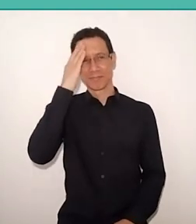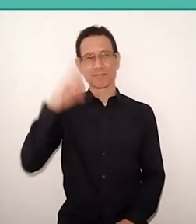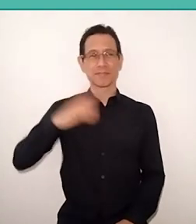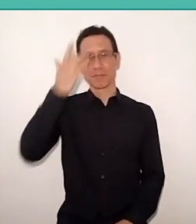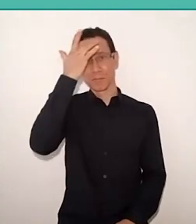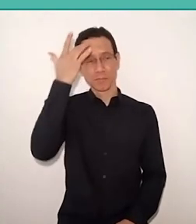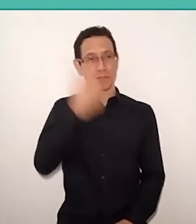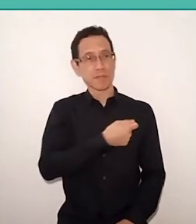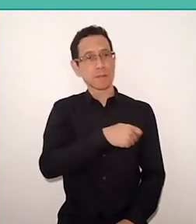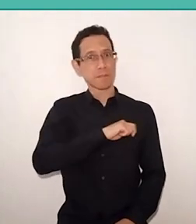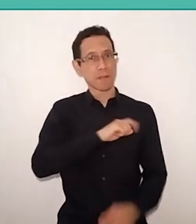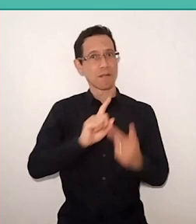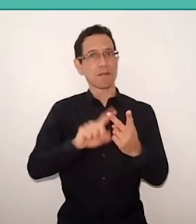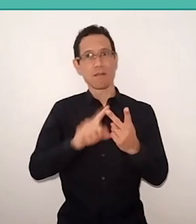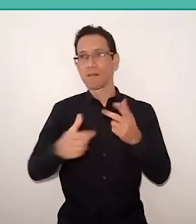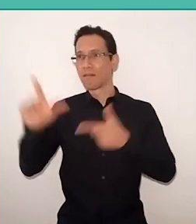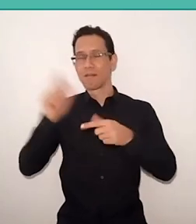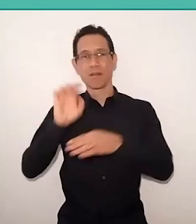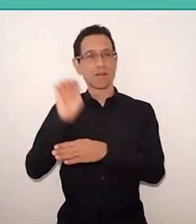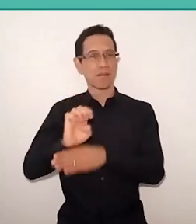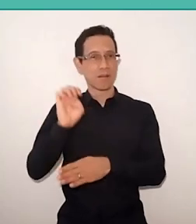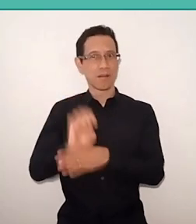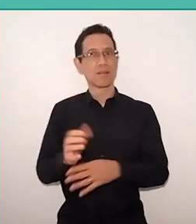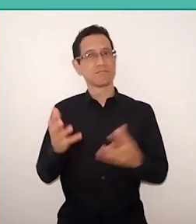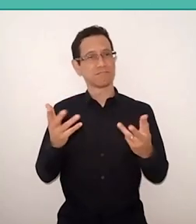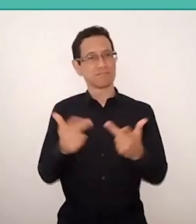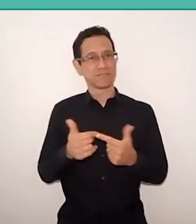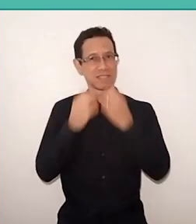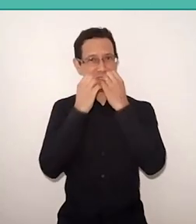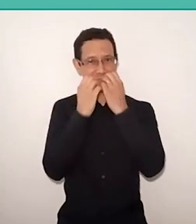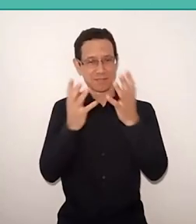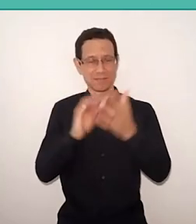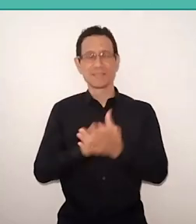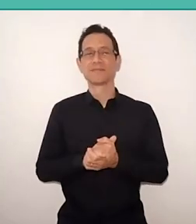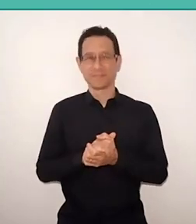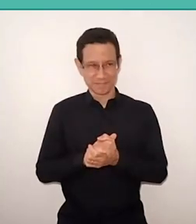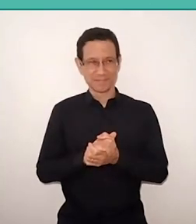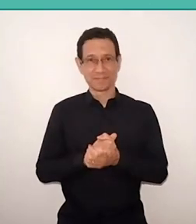there are people from other states, and that's wonderful. That is, we are here almost 600 people,